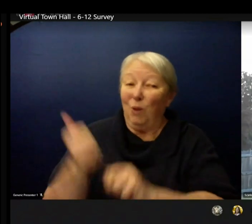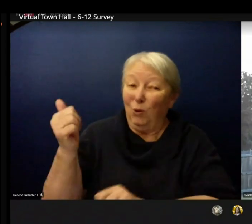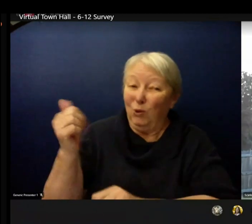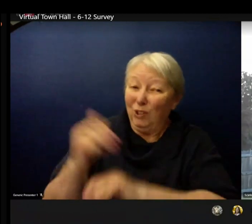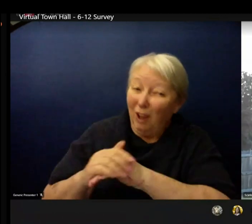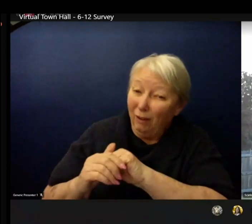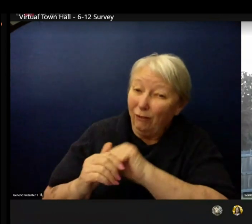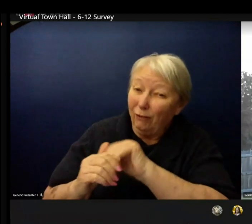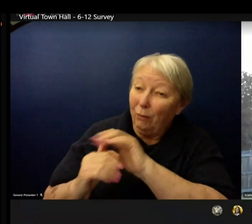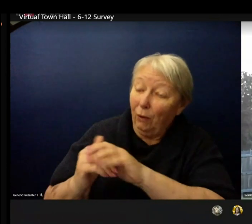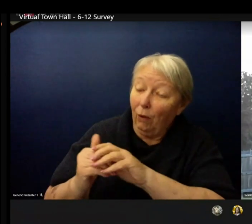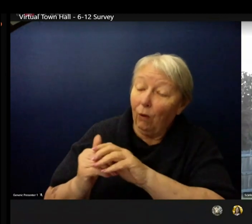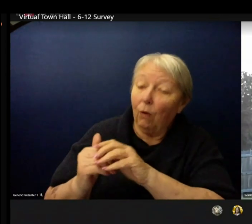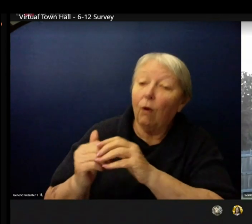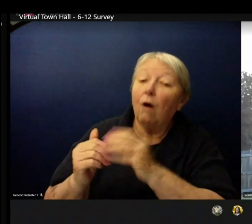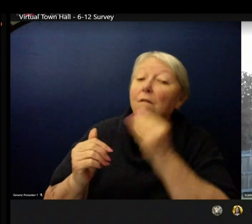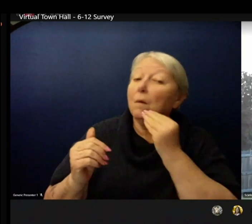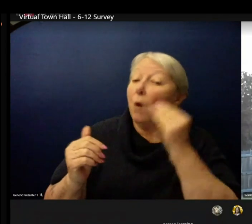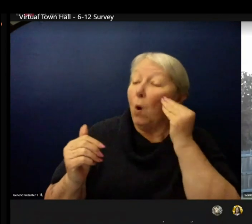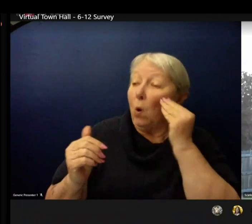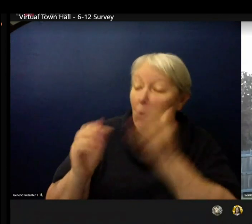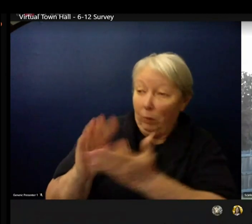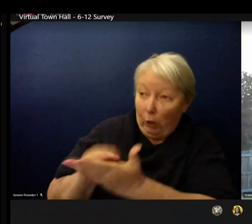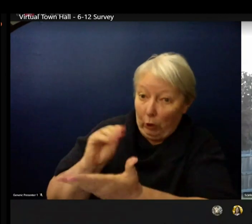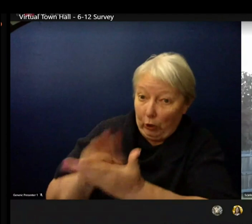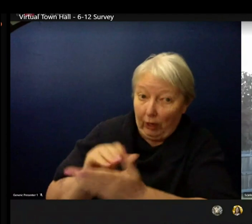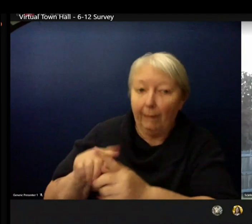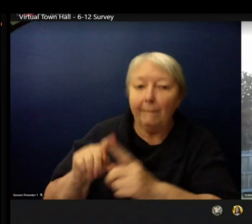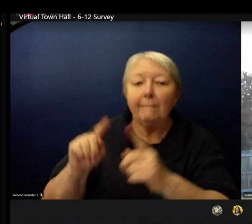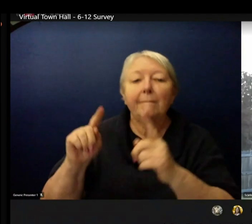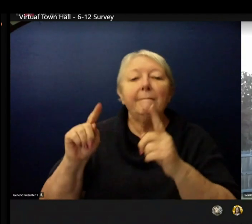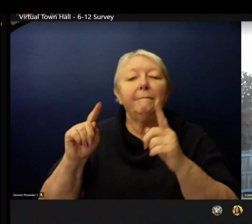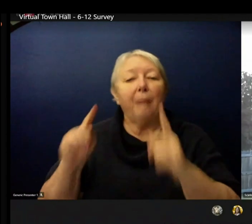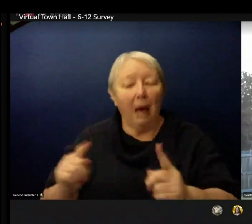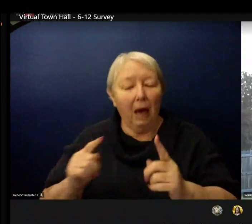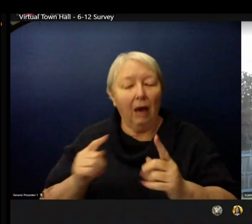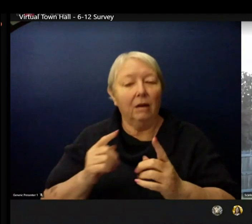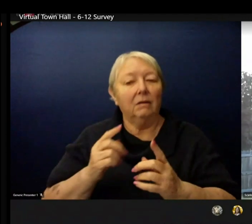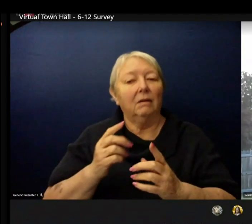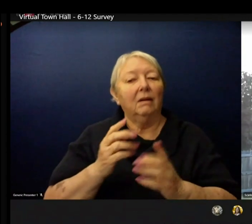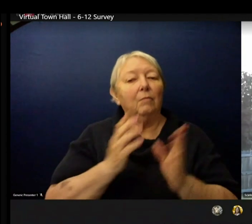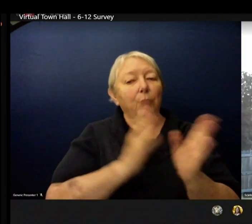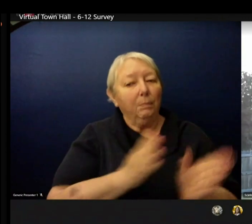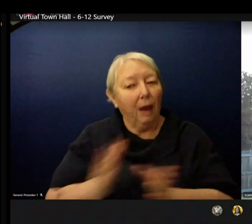students for a transition back to in-person learning. And the third profile would be those families most